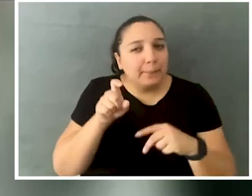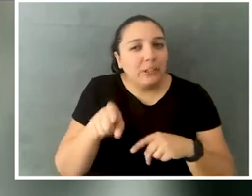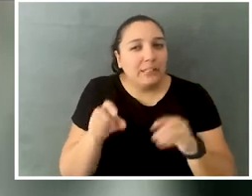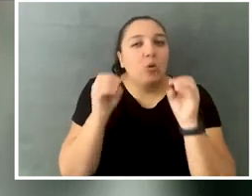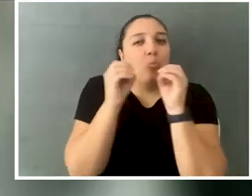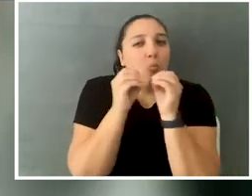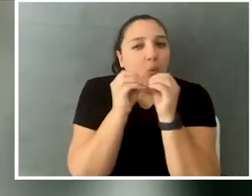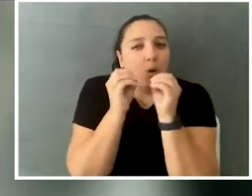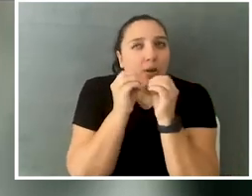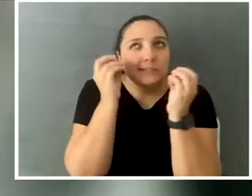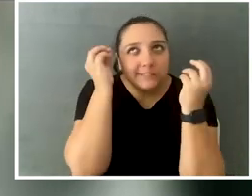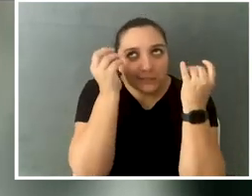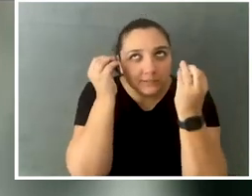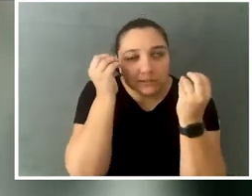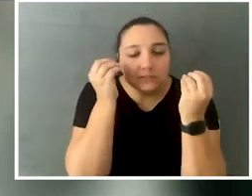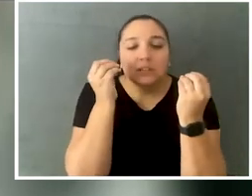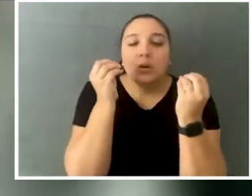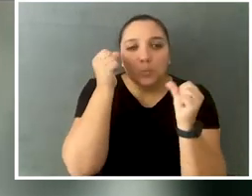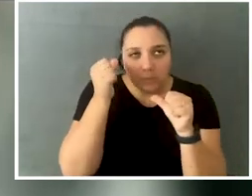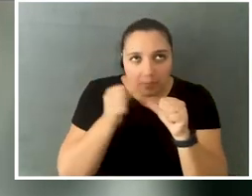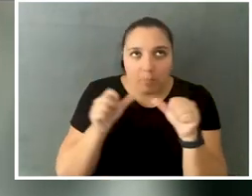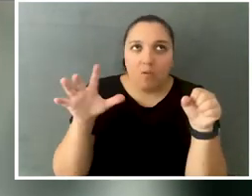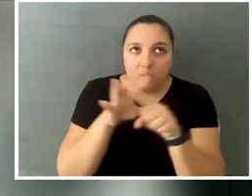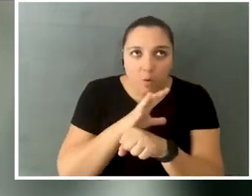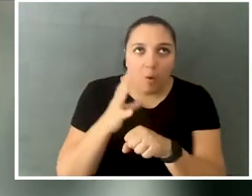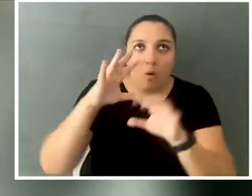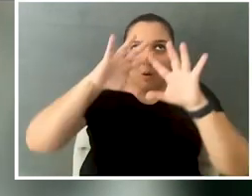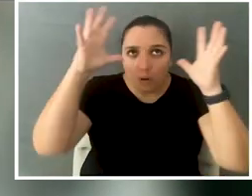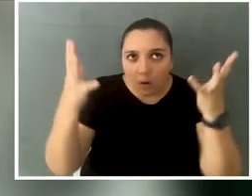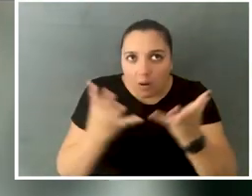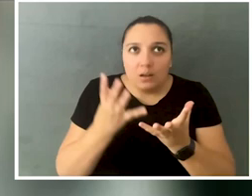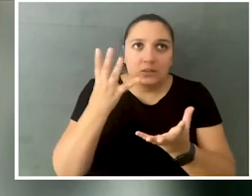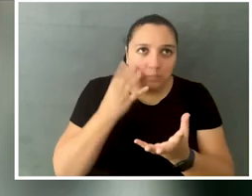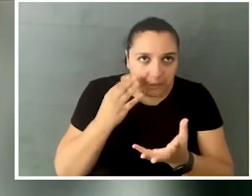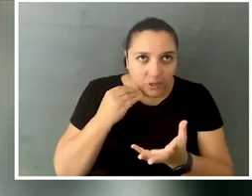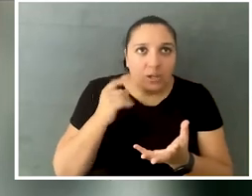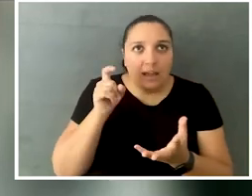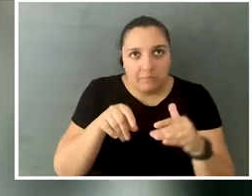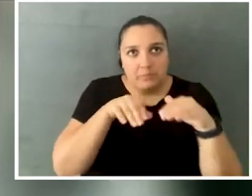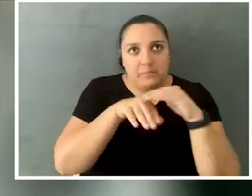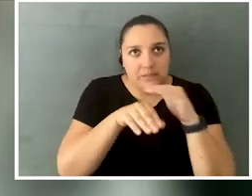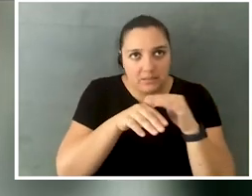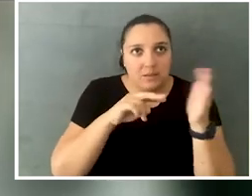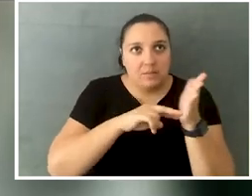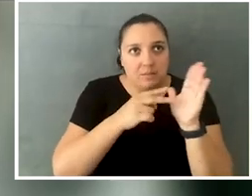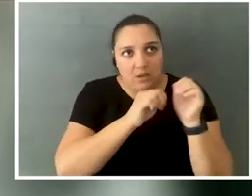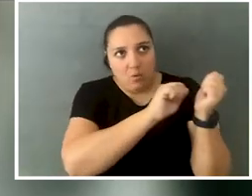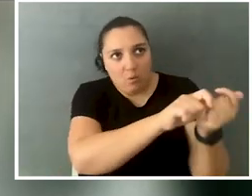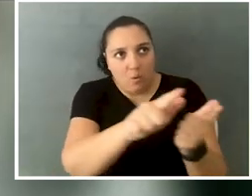is making sure that the entire experience is accessible, so that people can experience all that their peers are,